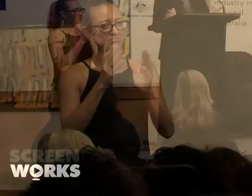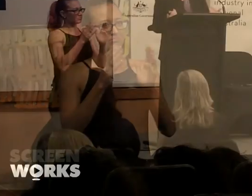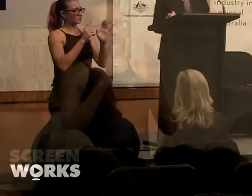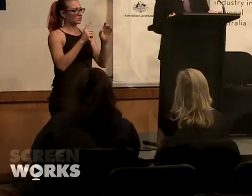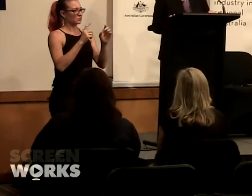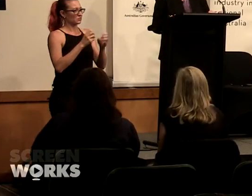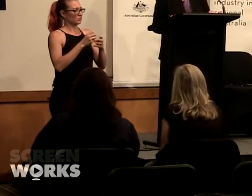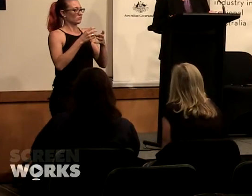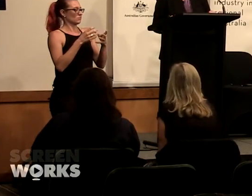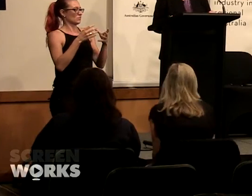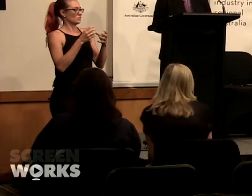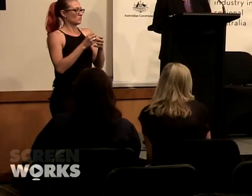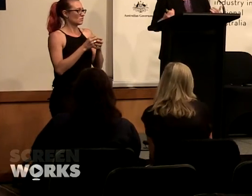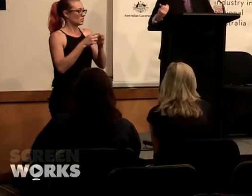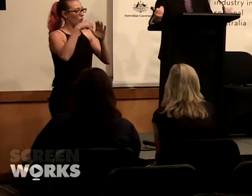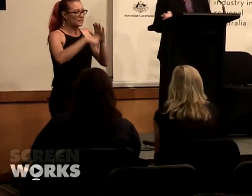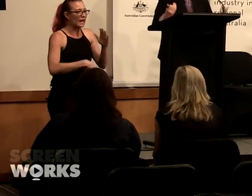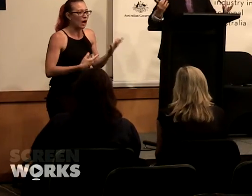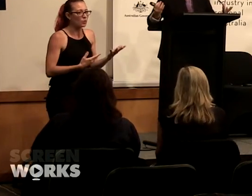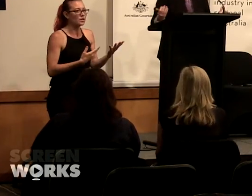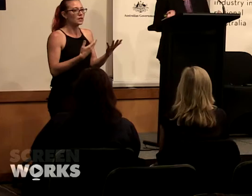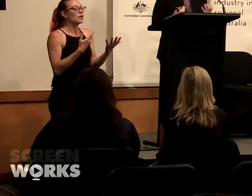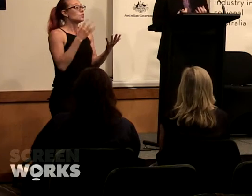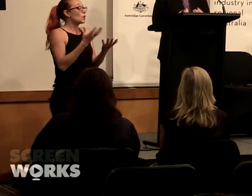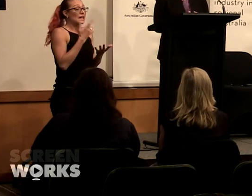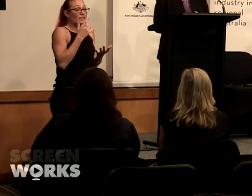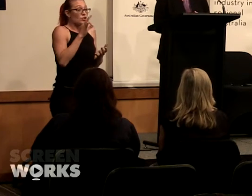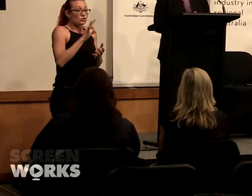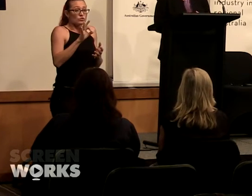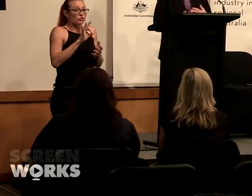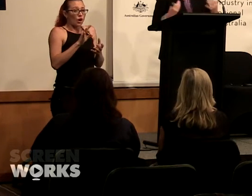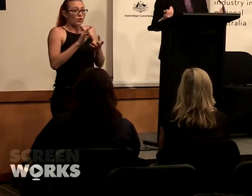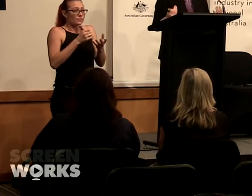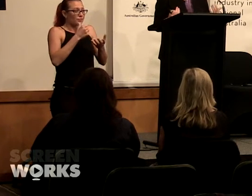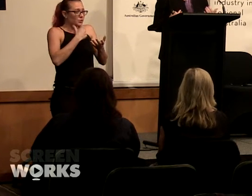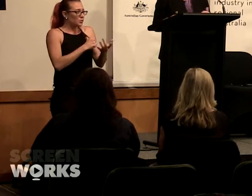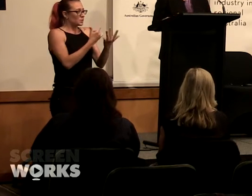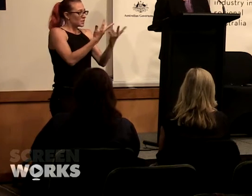recognized that if you do not draw from the diversity that is the Australian